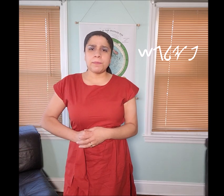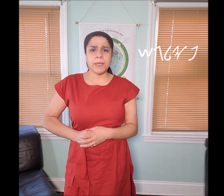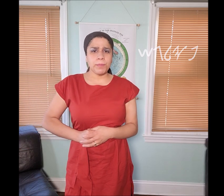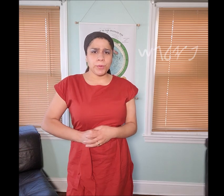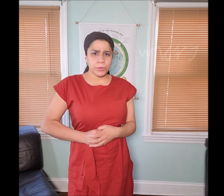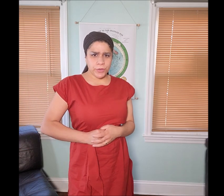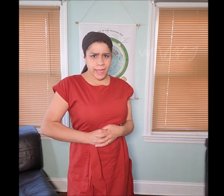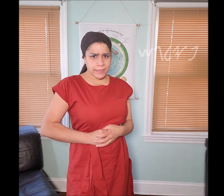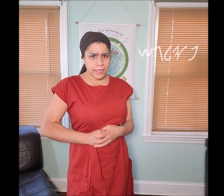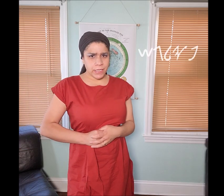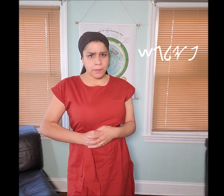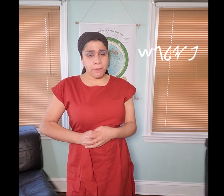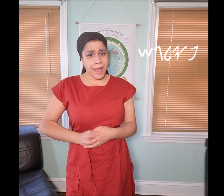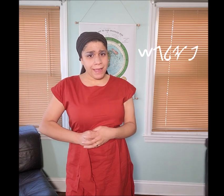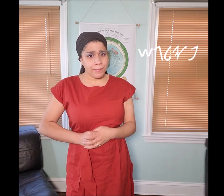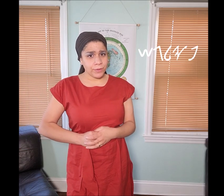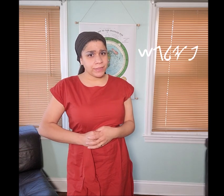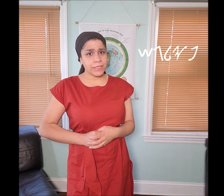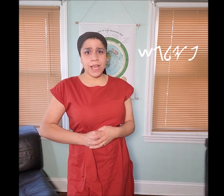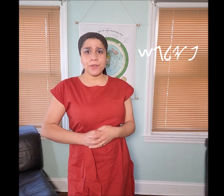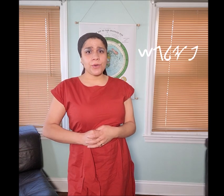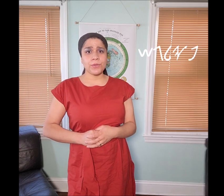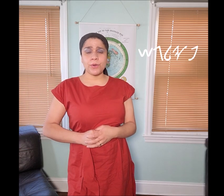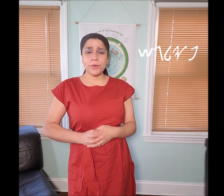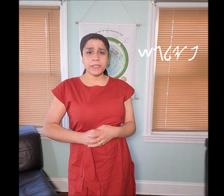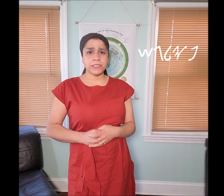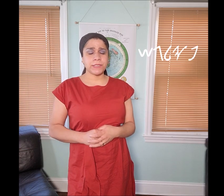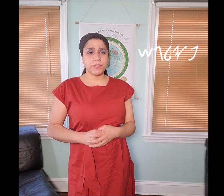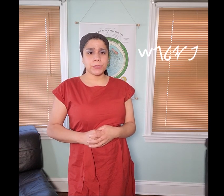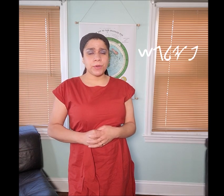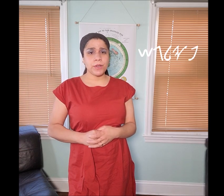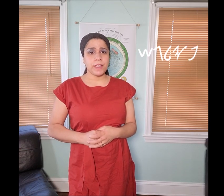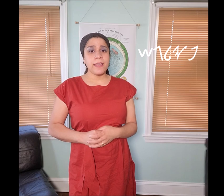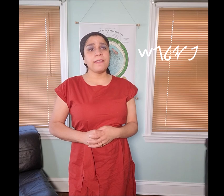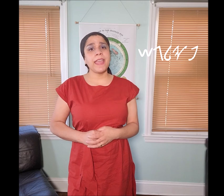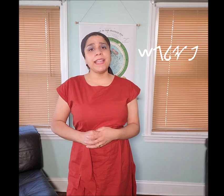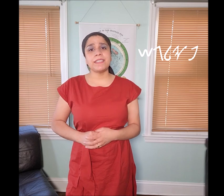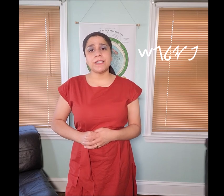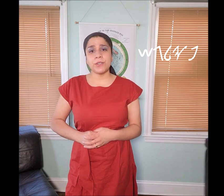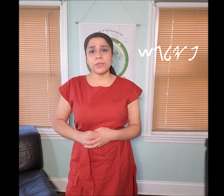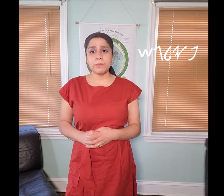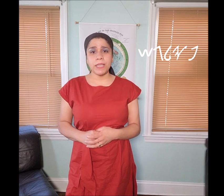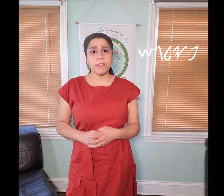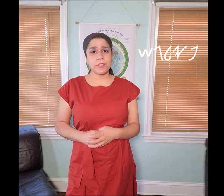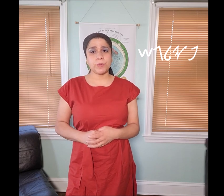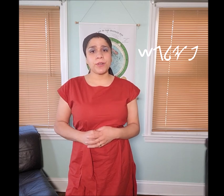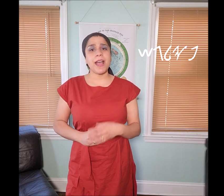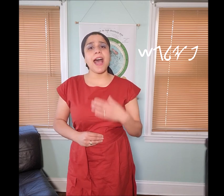the people who translated the bible did not know the origins of this word. They didn't know the meaning of this word.